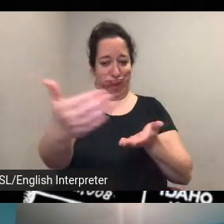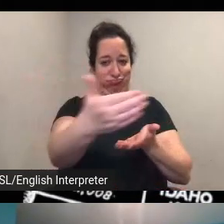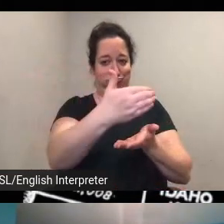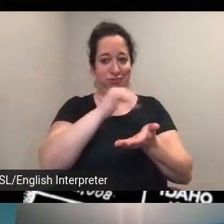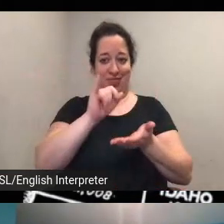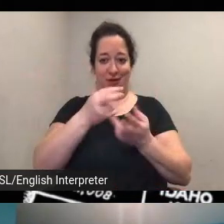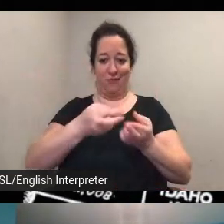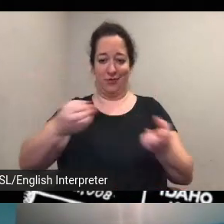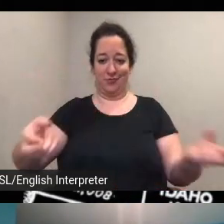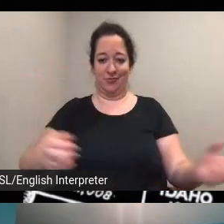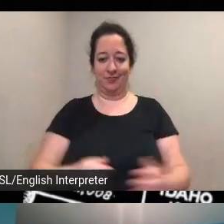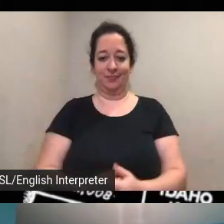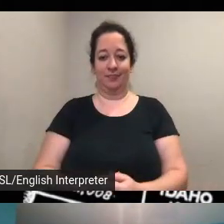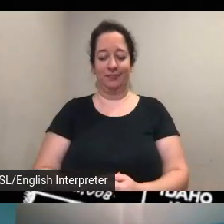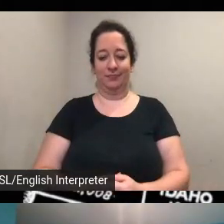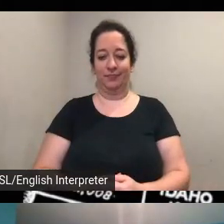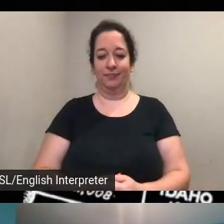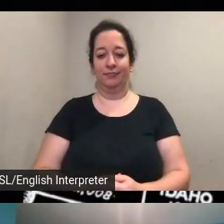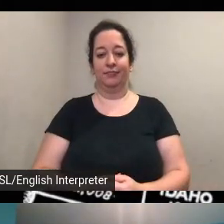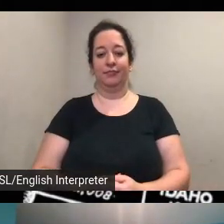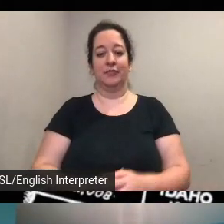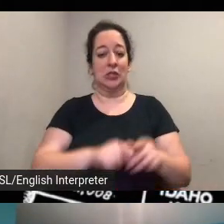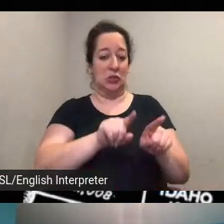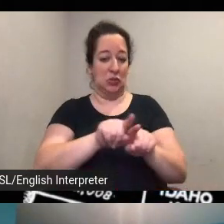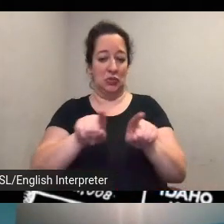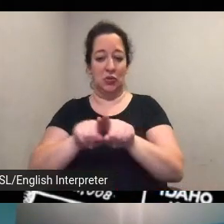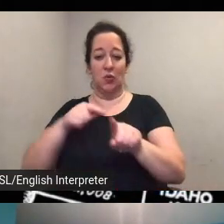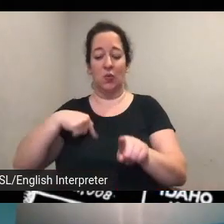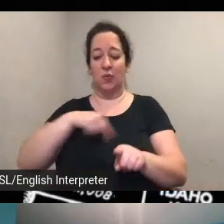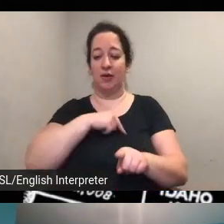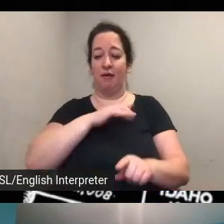the meanwhile we're happy to do that on the event page